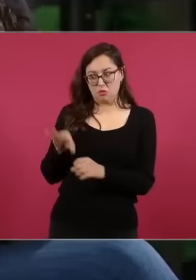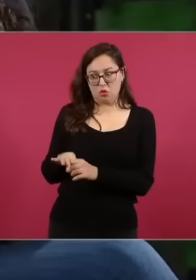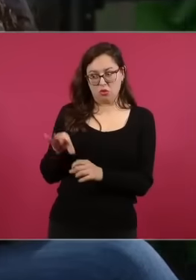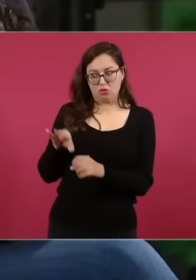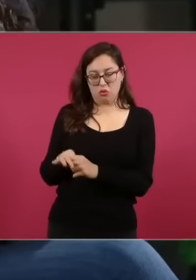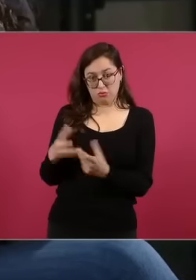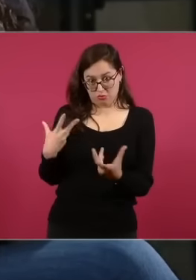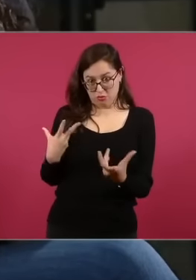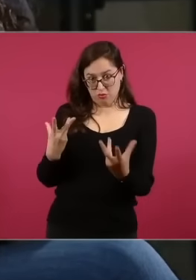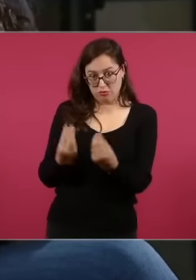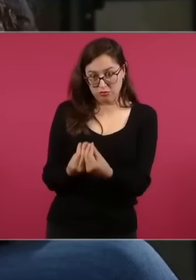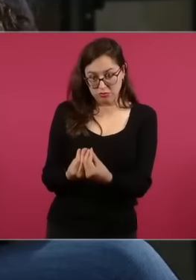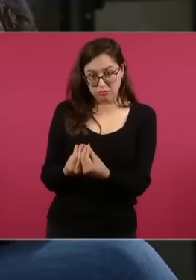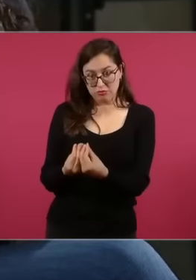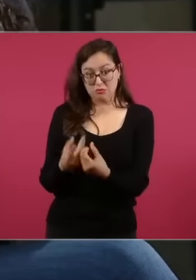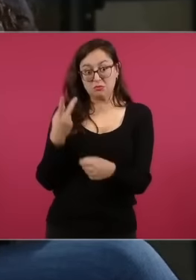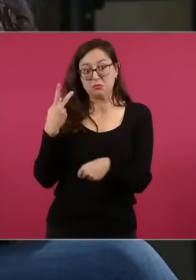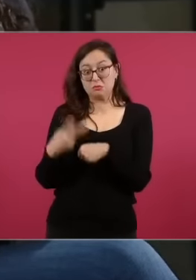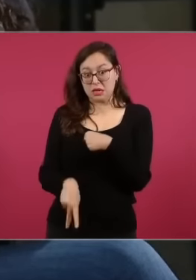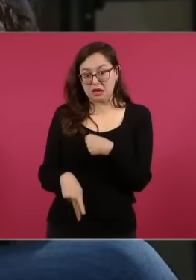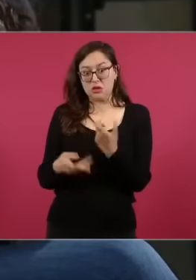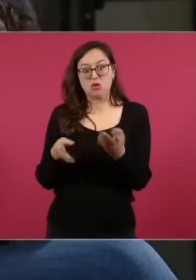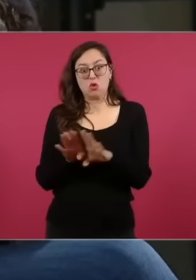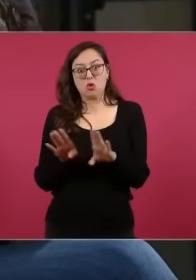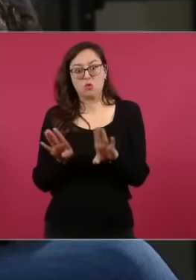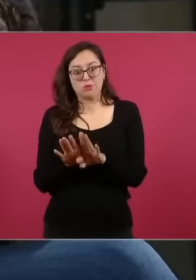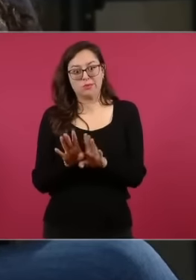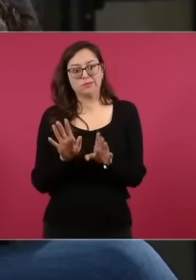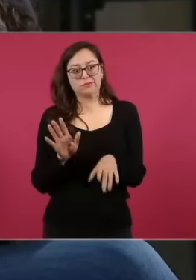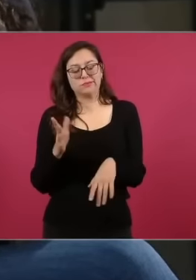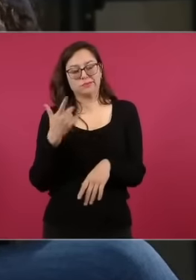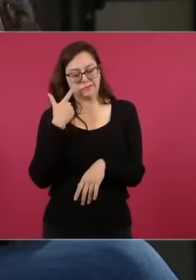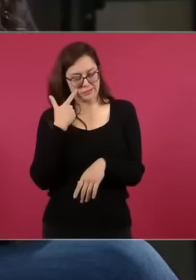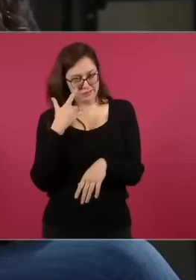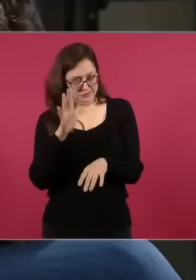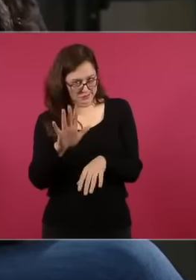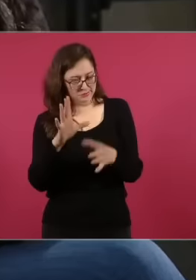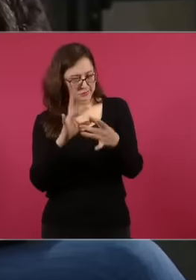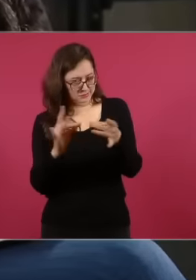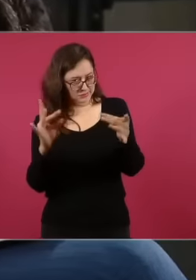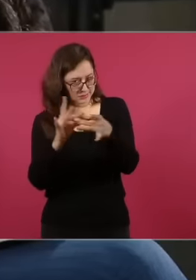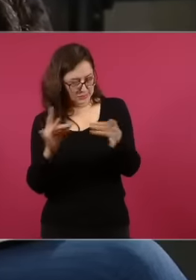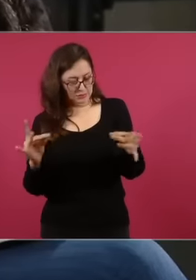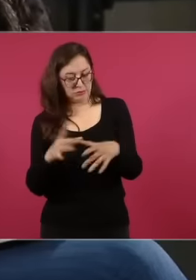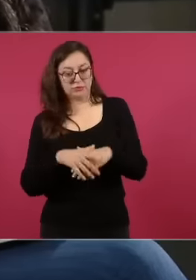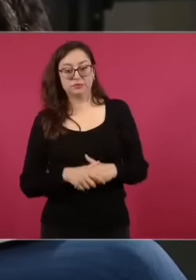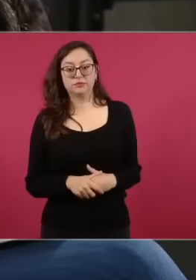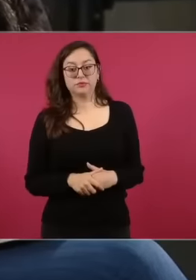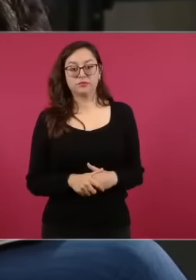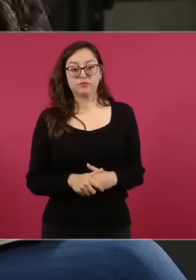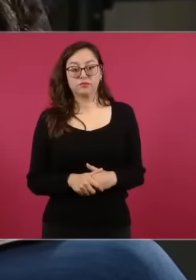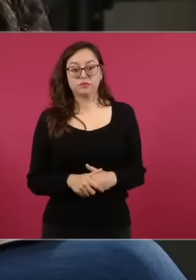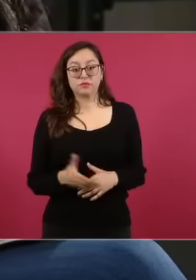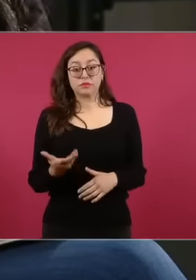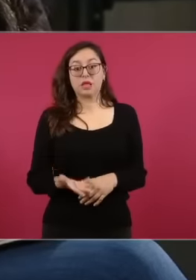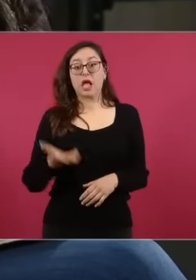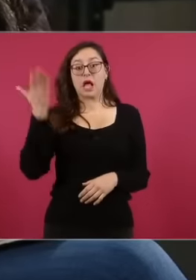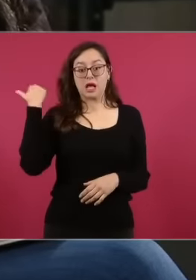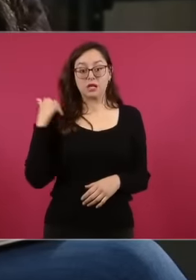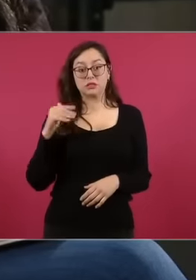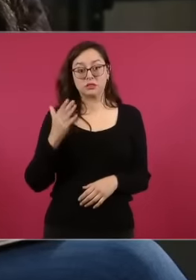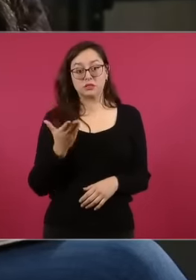Linares, he explained a little to me on some occasion I heard him say that we were in Songolica